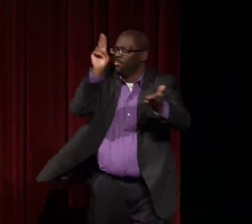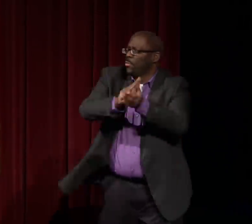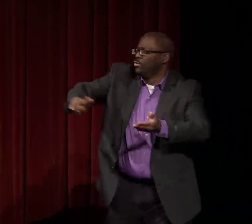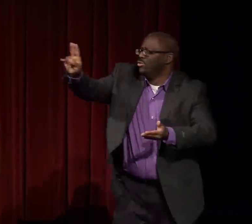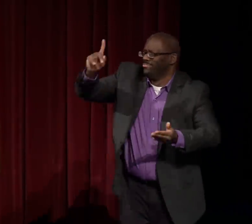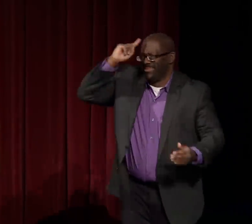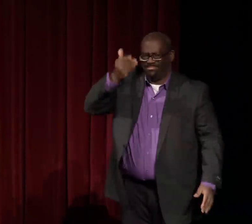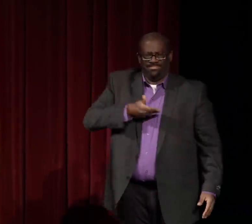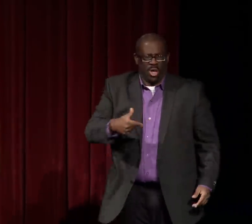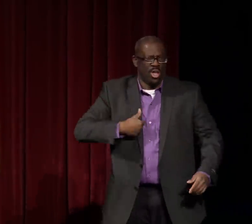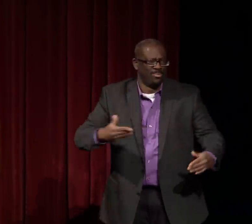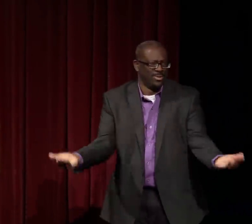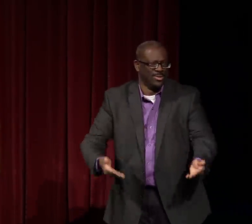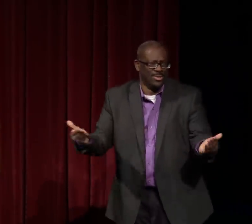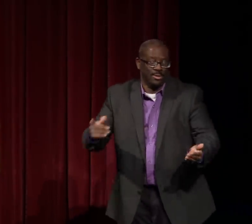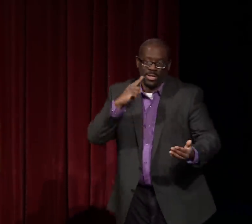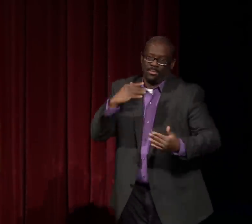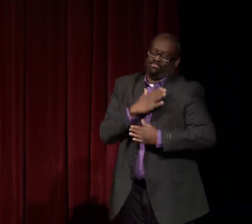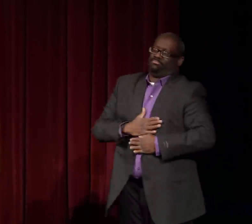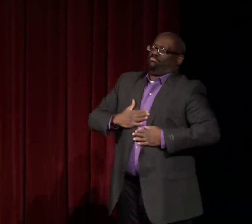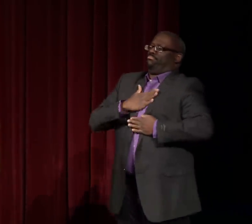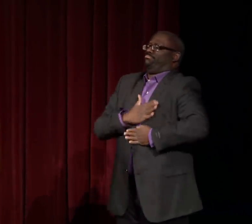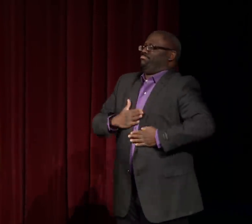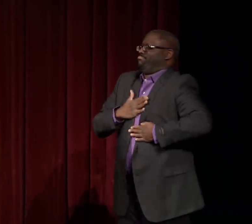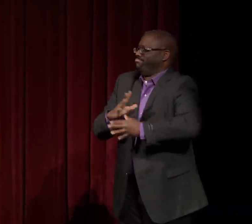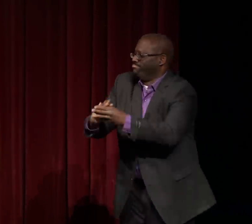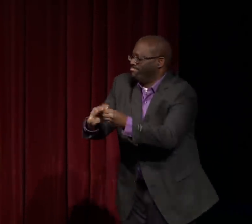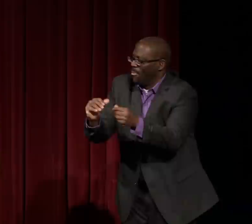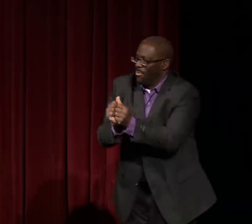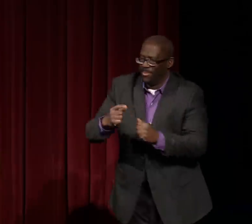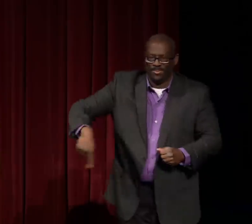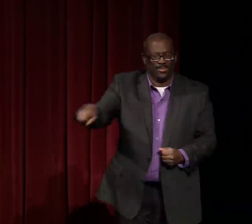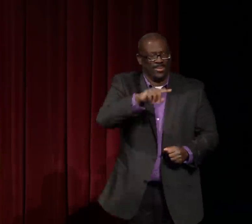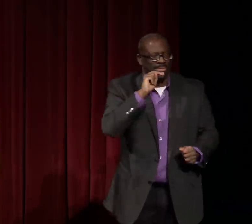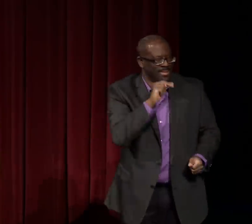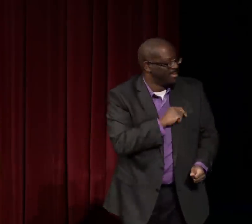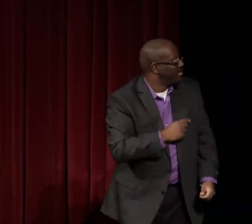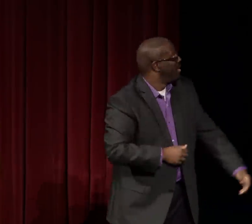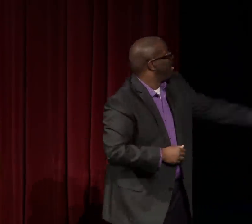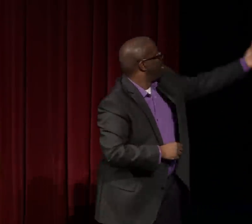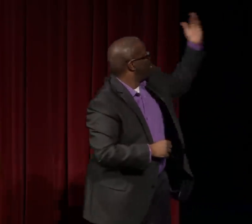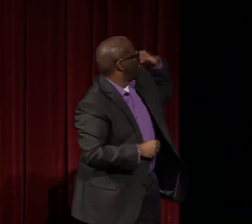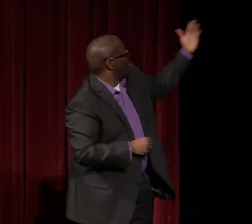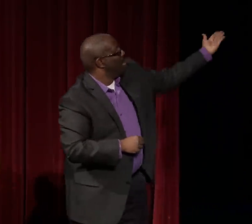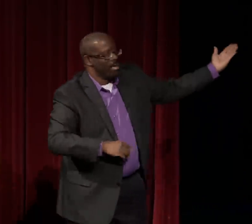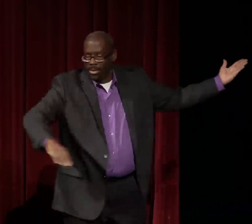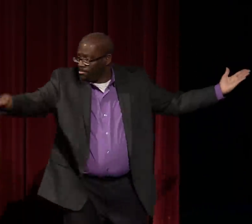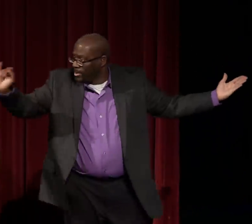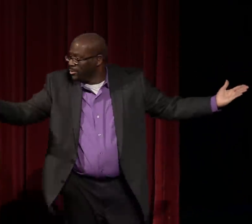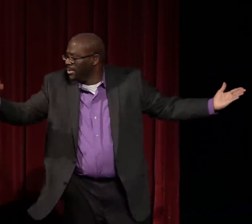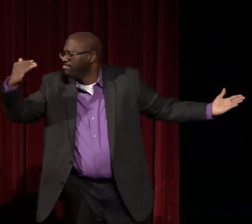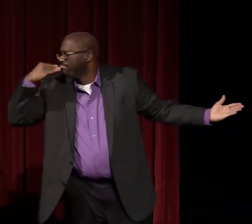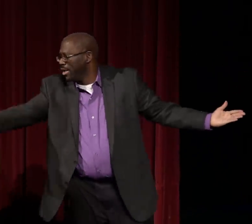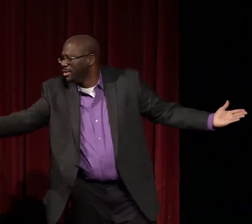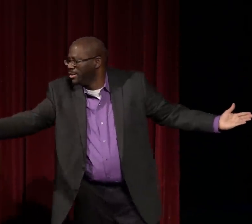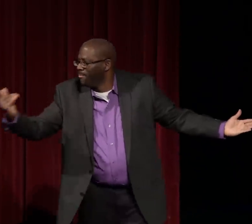I want to give special thanks to Gallaudet University for the invitation. I have very much enjoyed talking with you all.